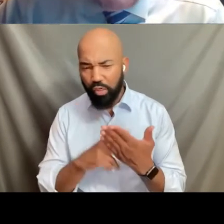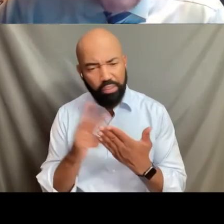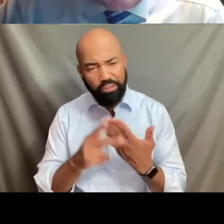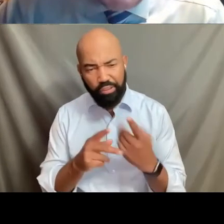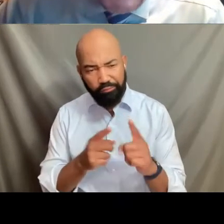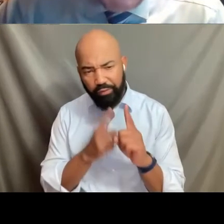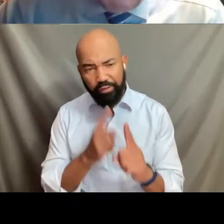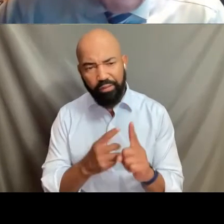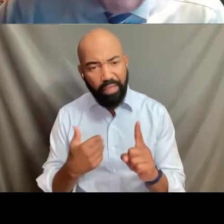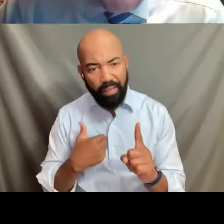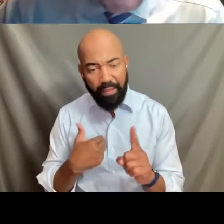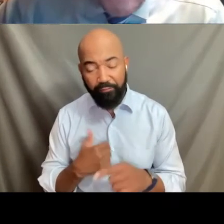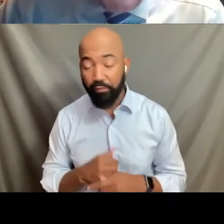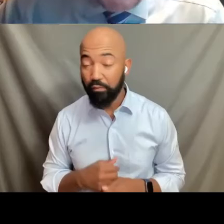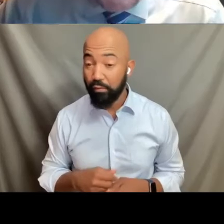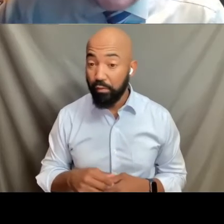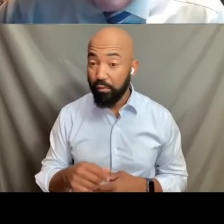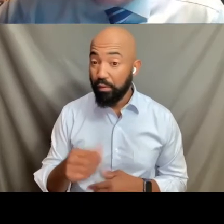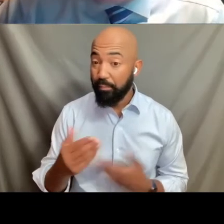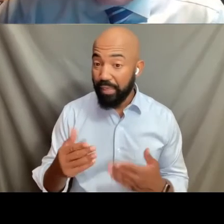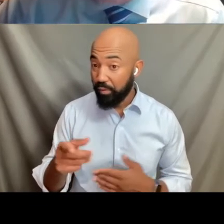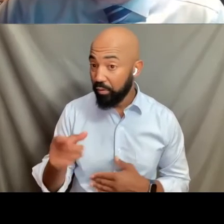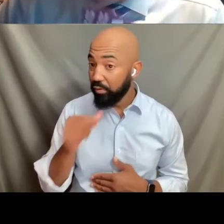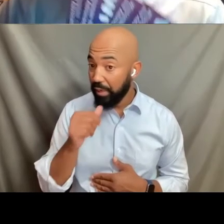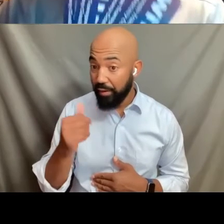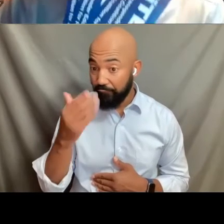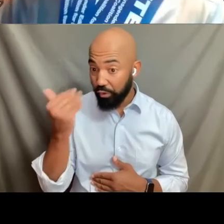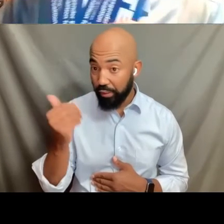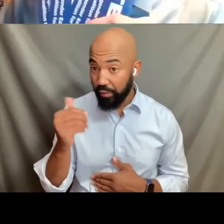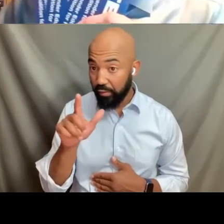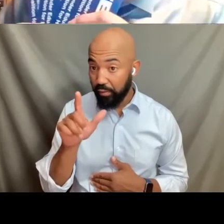and I suspect you have not forgotten this, Loree, she gave me bookmarks.